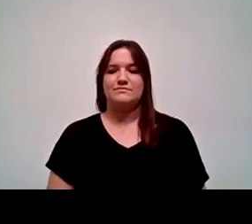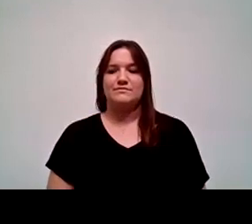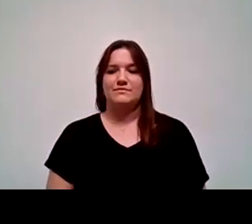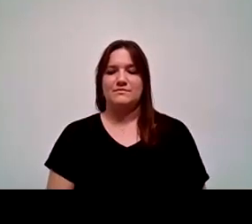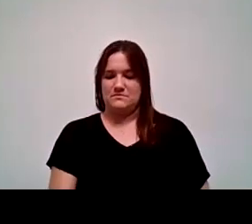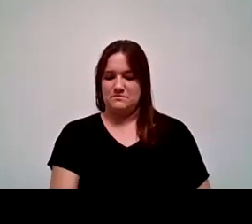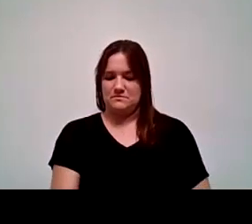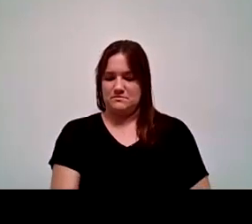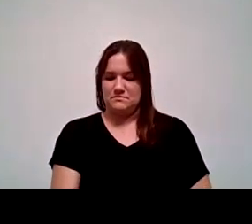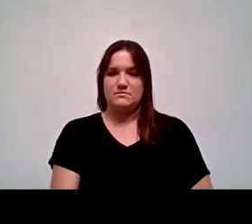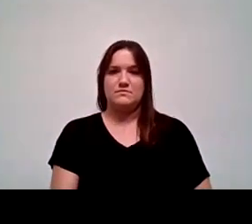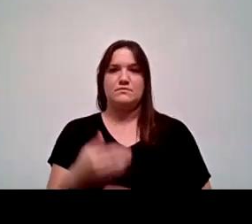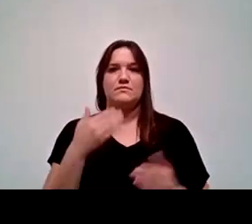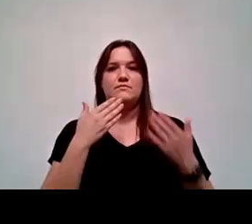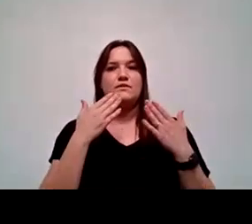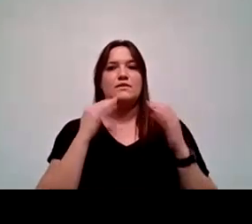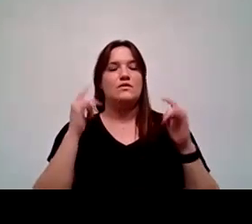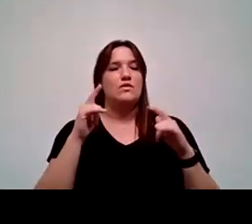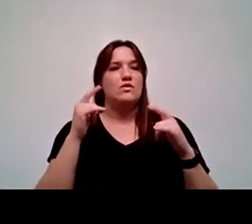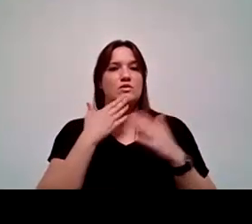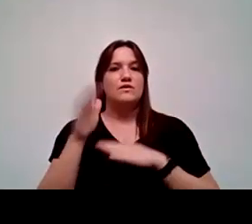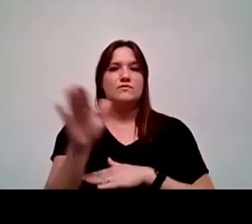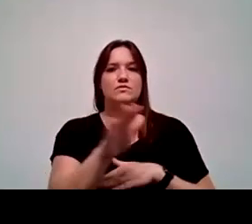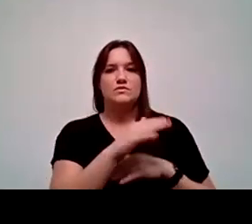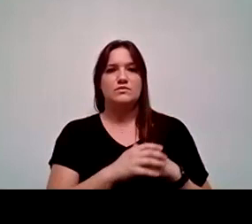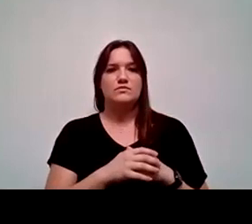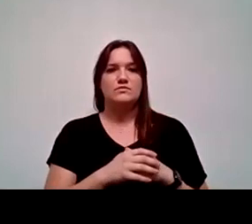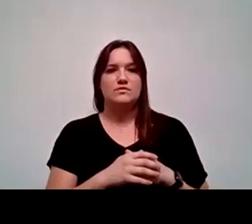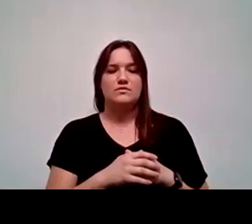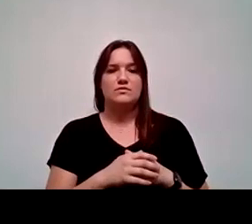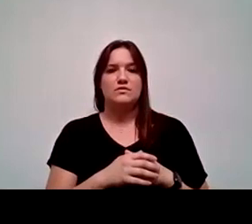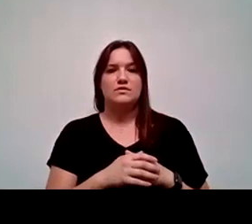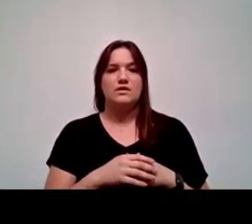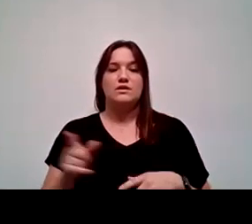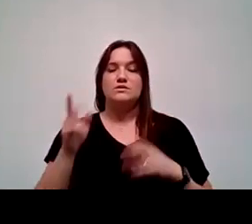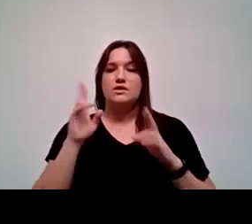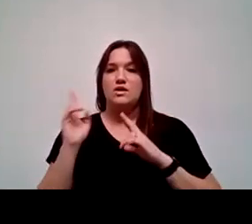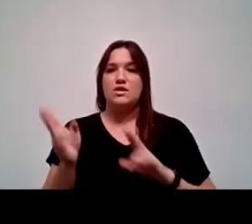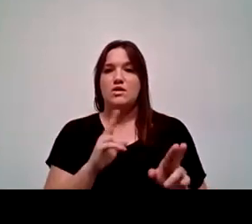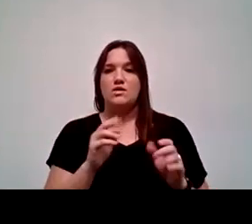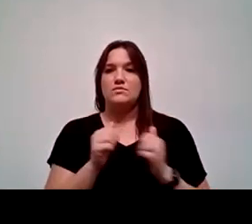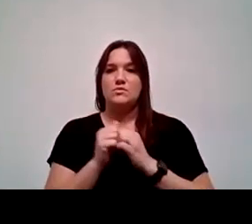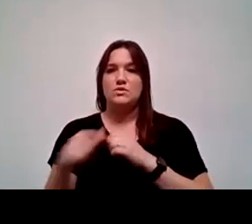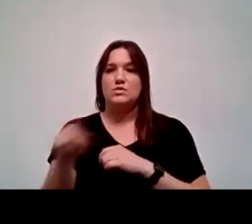And buenos tardes a todos. Good afternoon, everyone. It's a pleasure and honor to be with you here this afternoon.